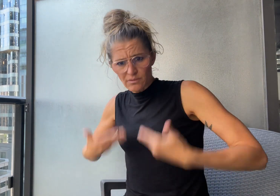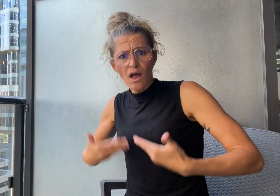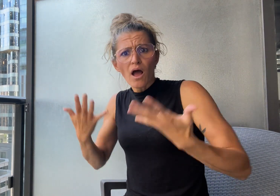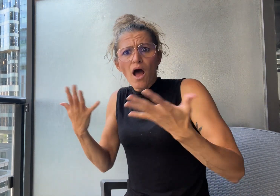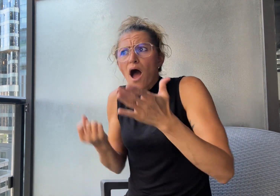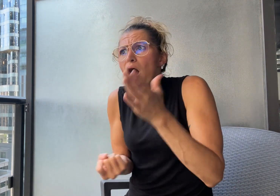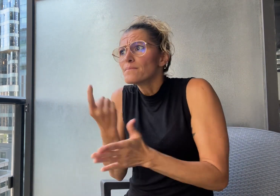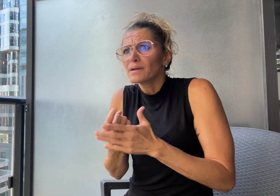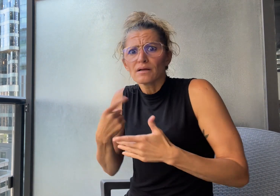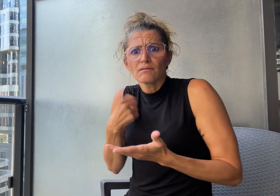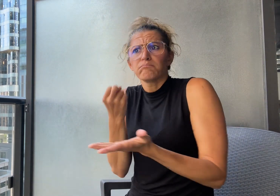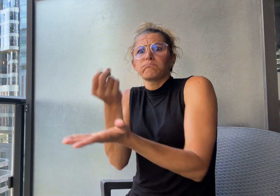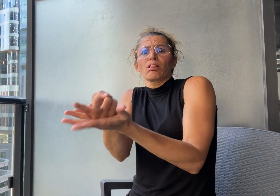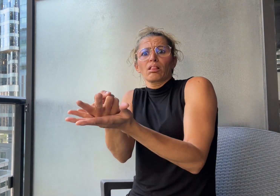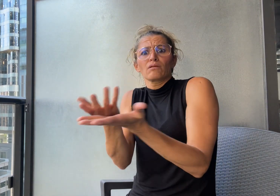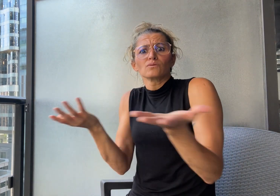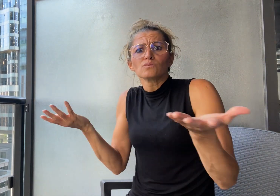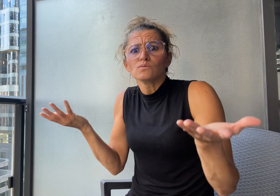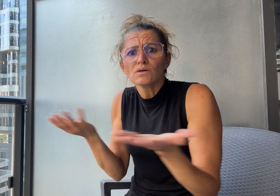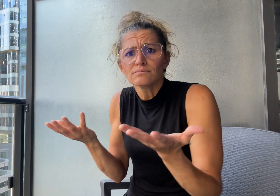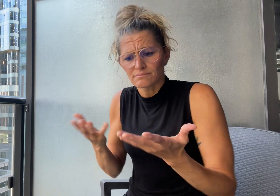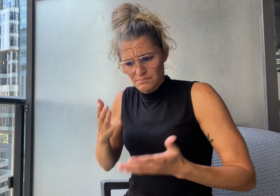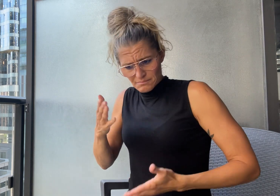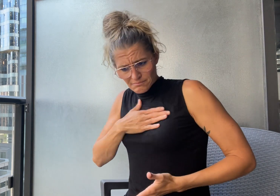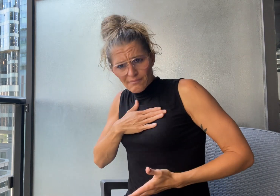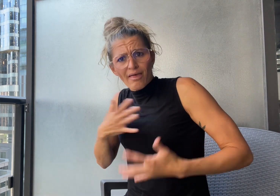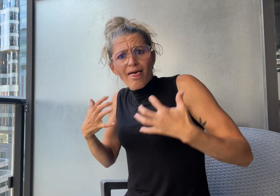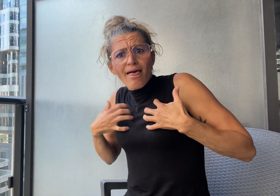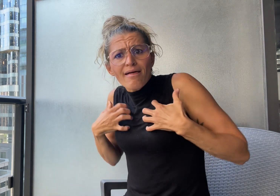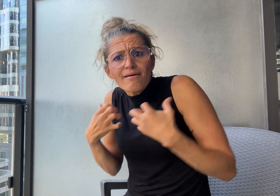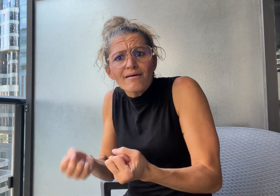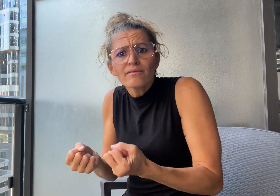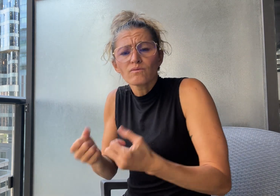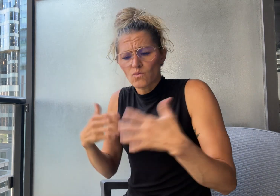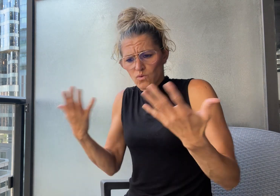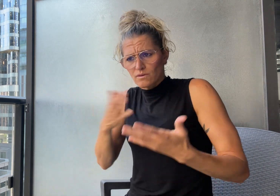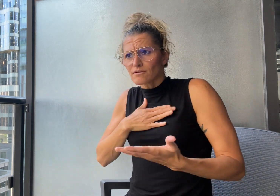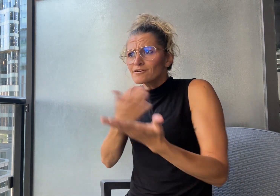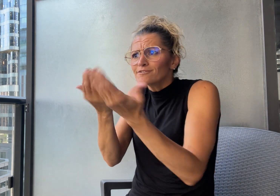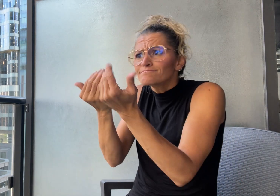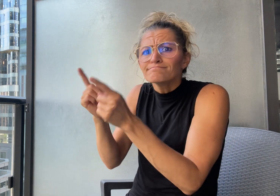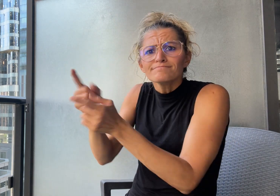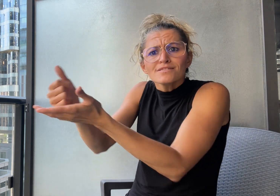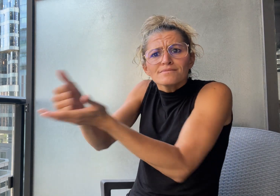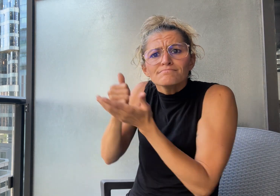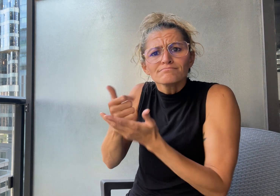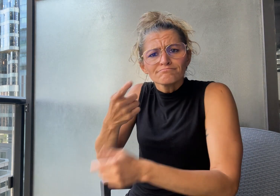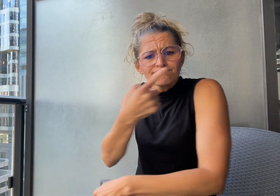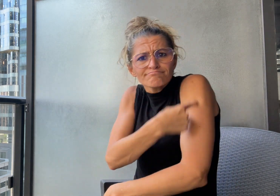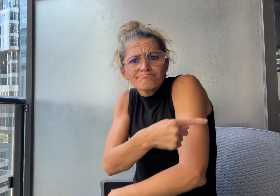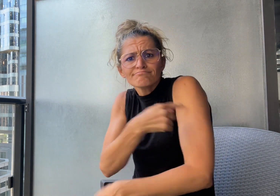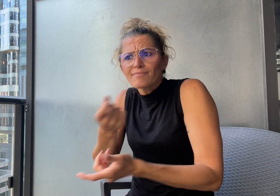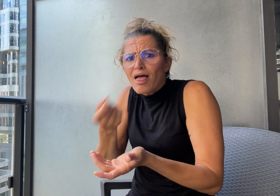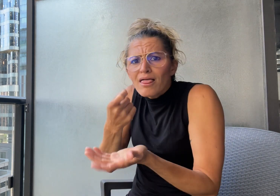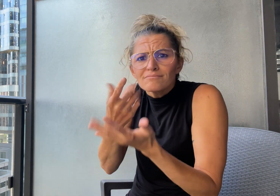her health, or her treatment. She added that the staff did